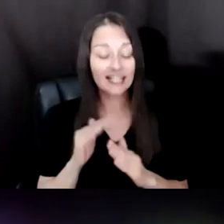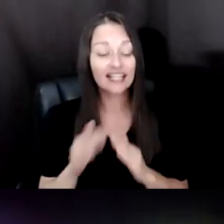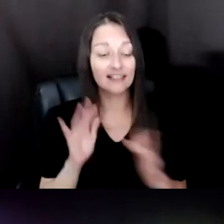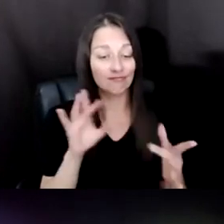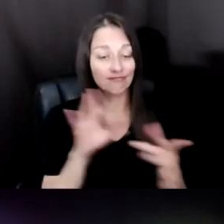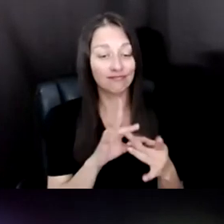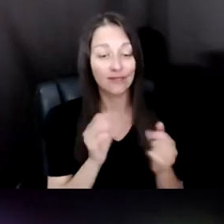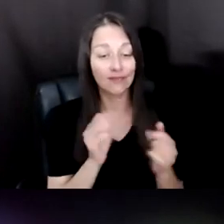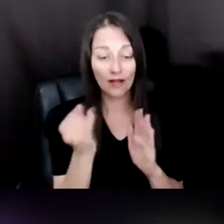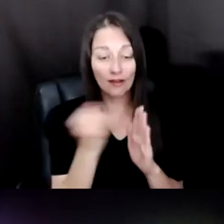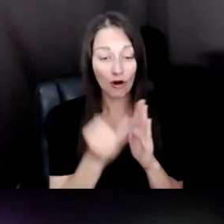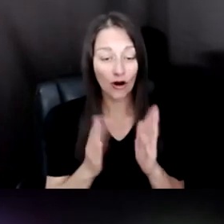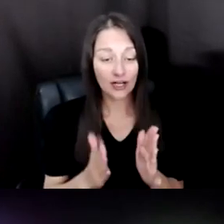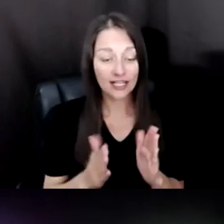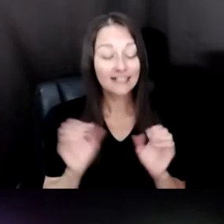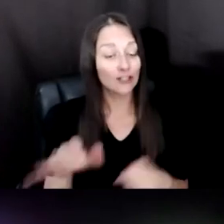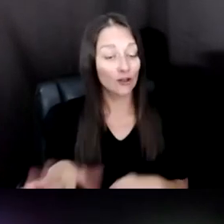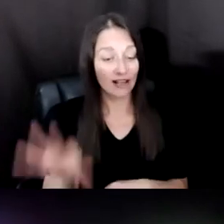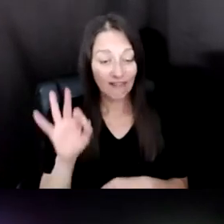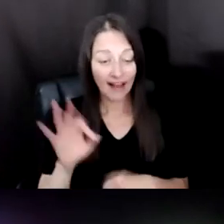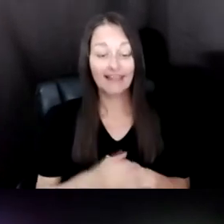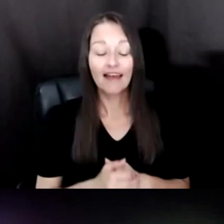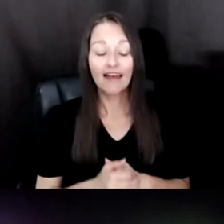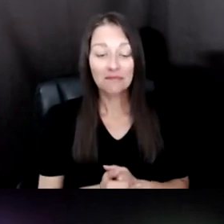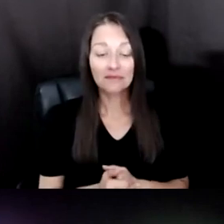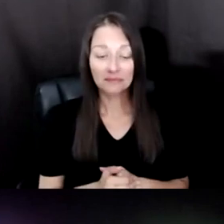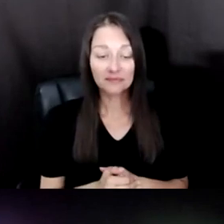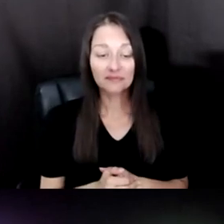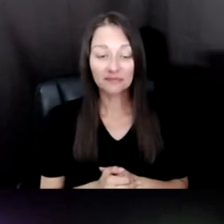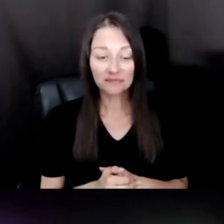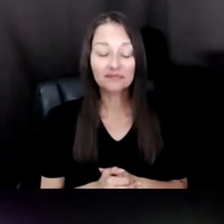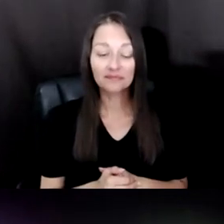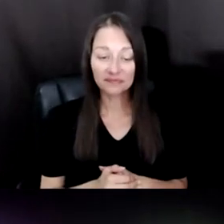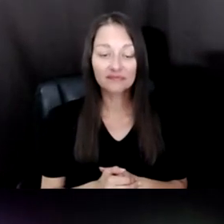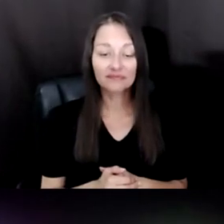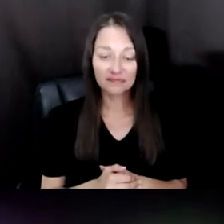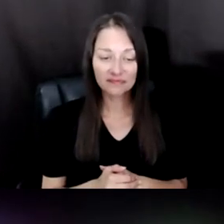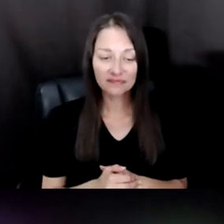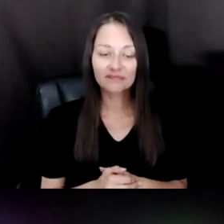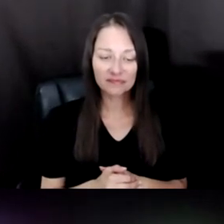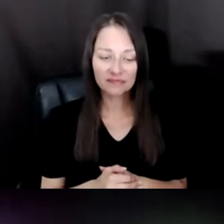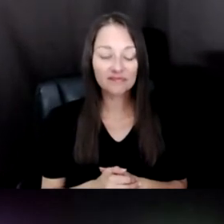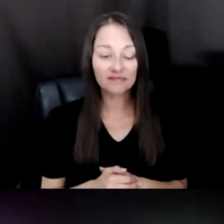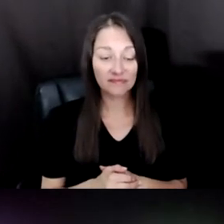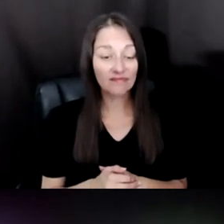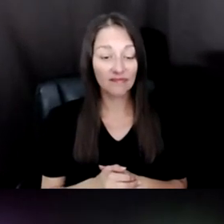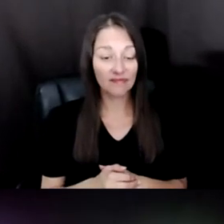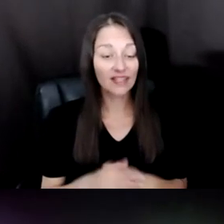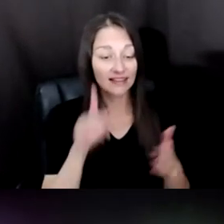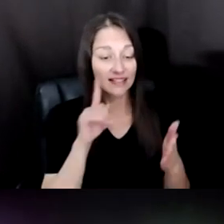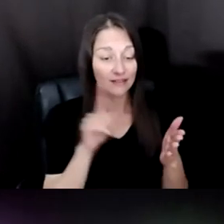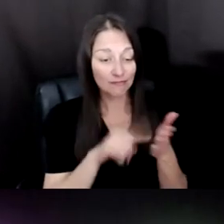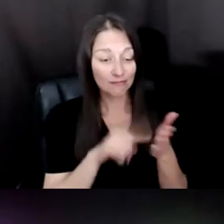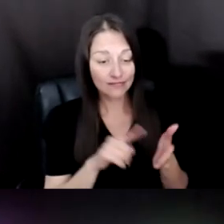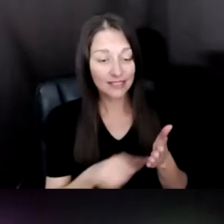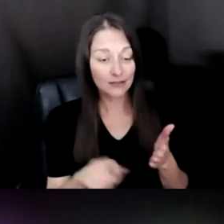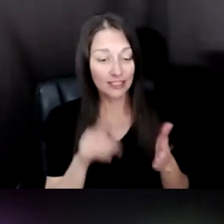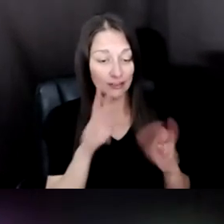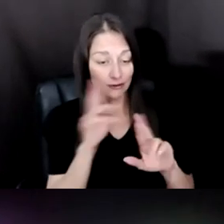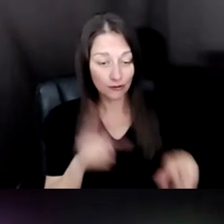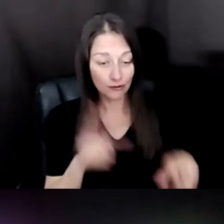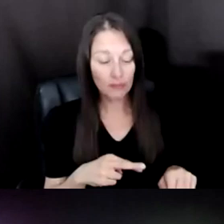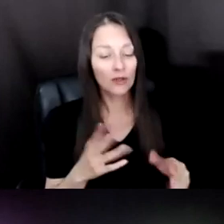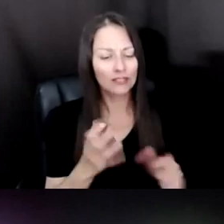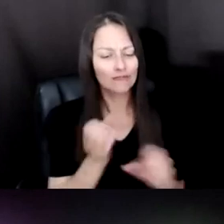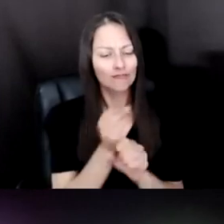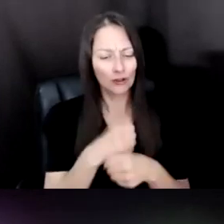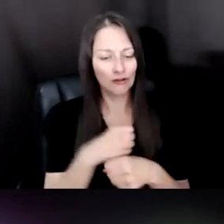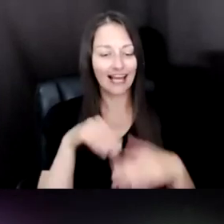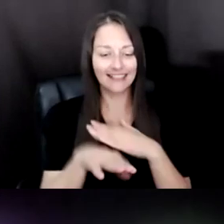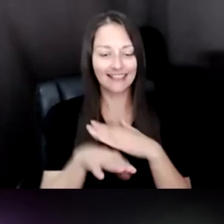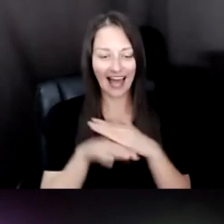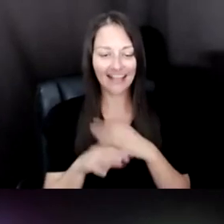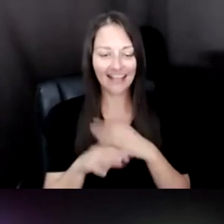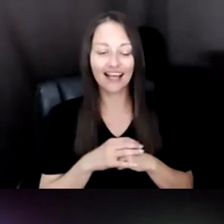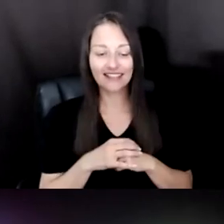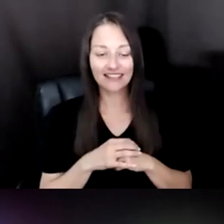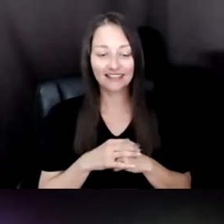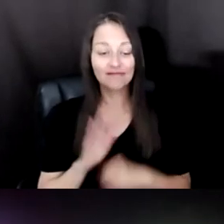FIND, FIND THEM AND, YOU KNOW, REPORT CREATES THAT ACCESS. AND OUR, OUR JOB I THINK AS FUNDERS IS TO